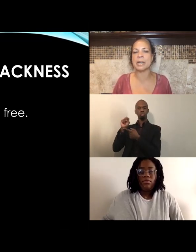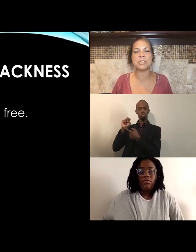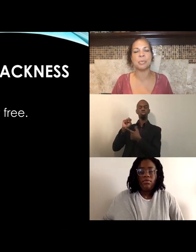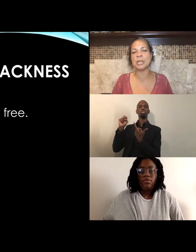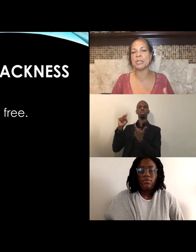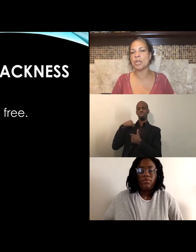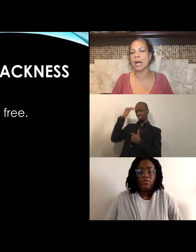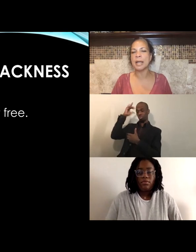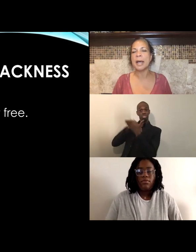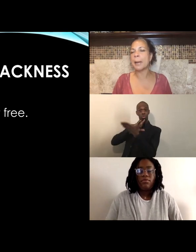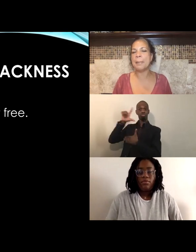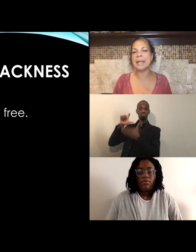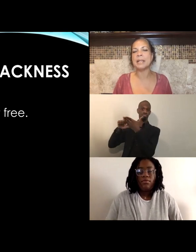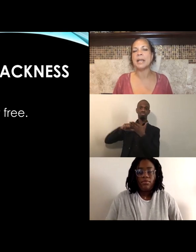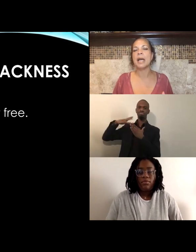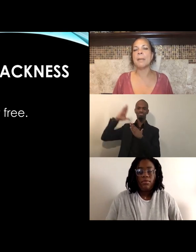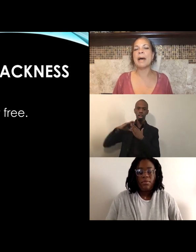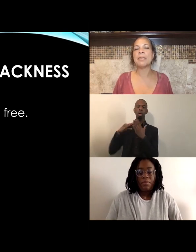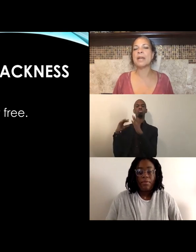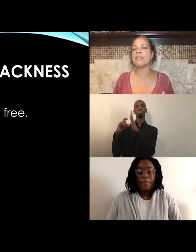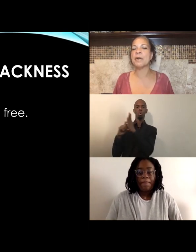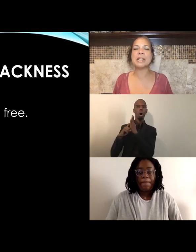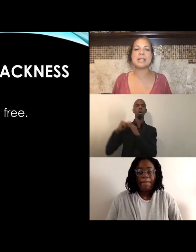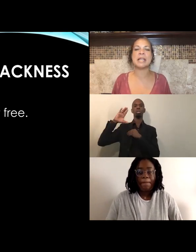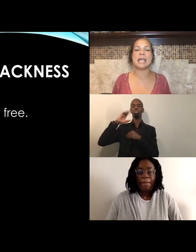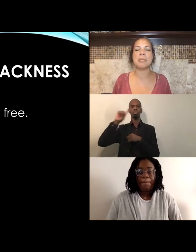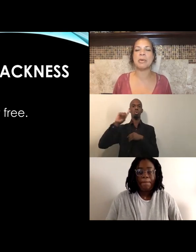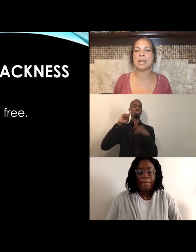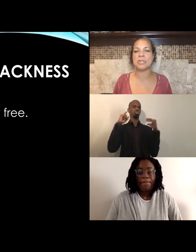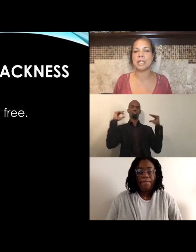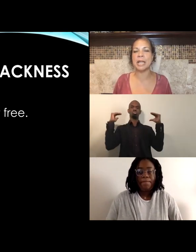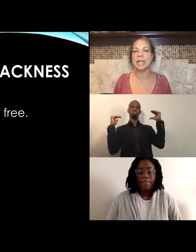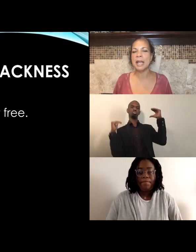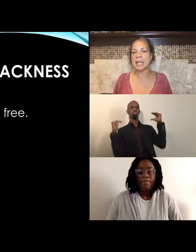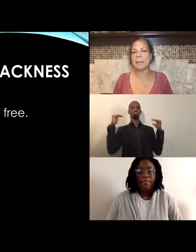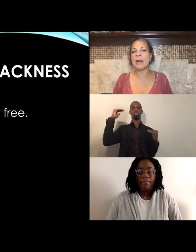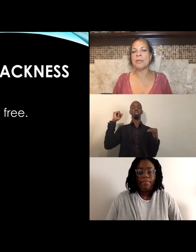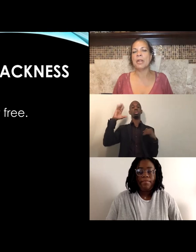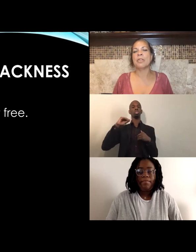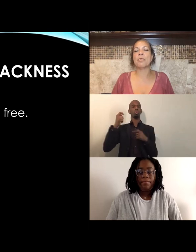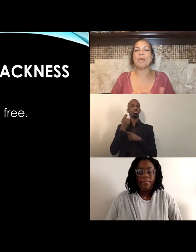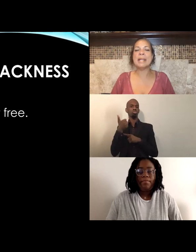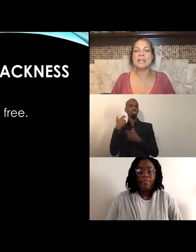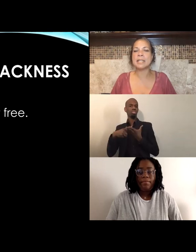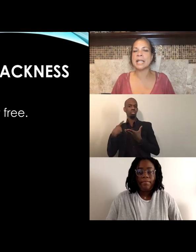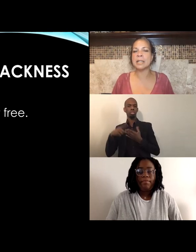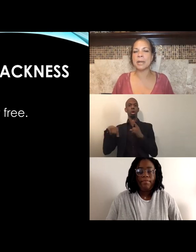And so we're gonna talk a bit about the verdict, that came out yesterday. And about the right to celebrate,